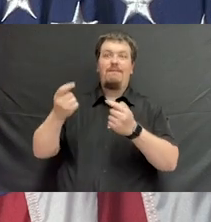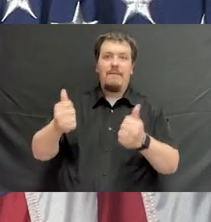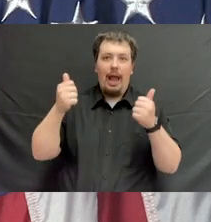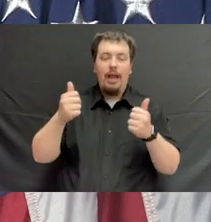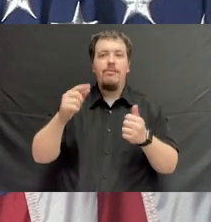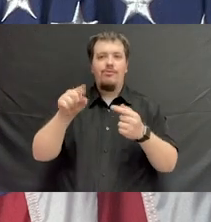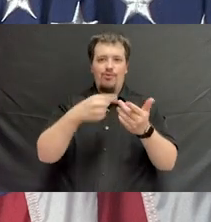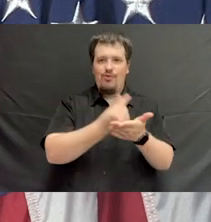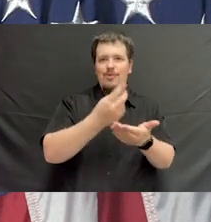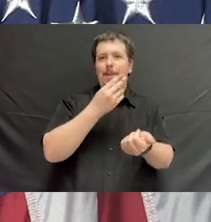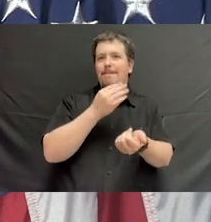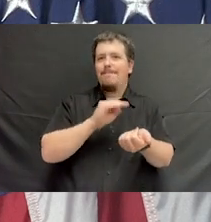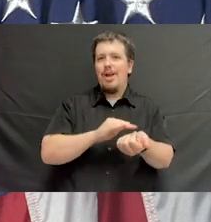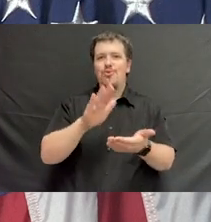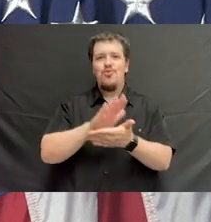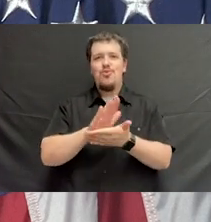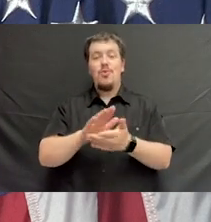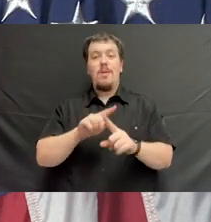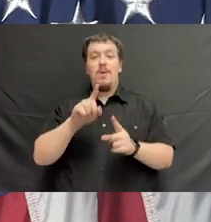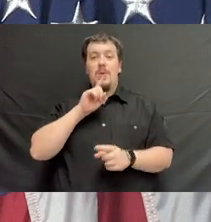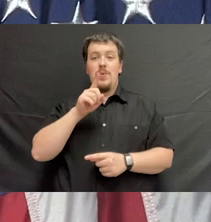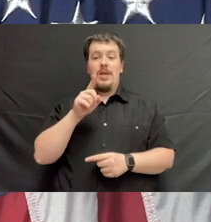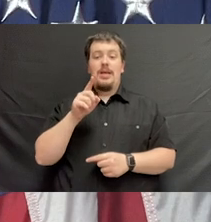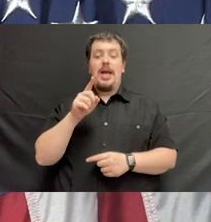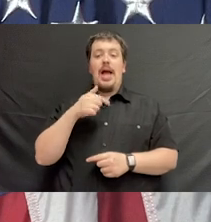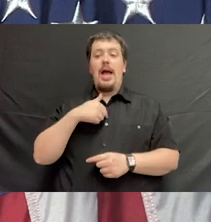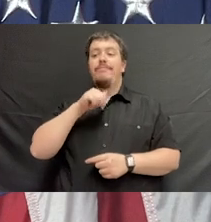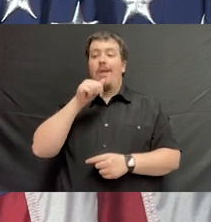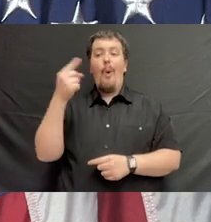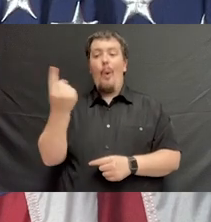since graduation from medical school. And it's something that I have not always